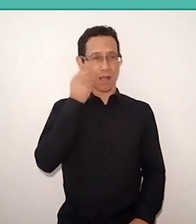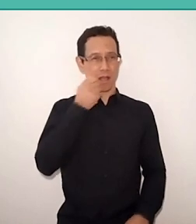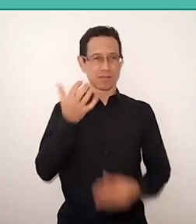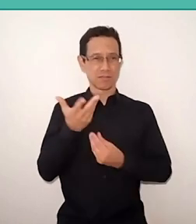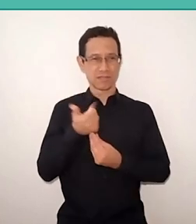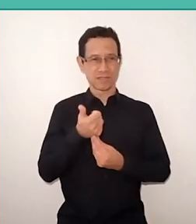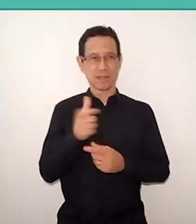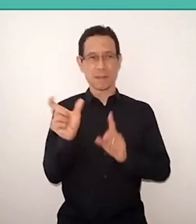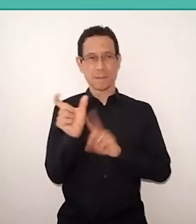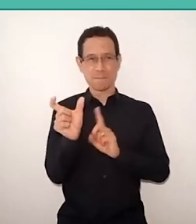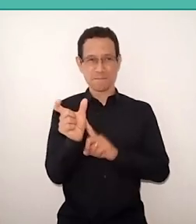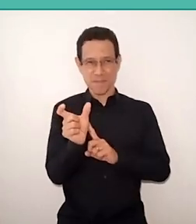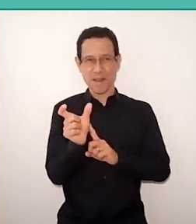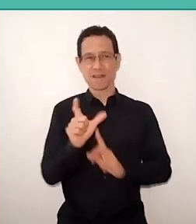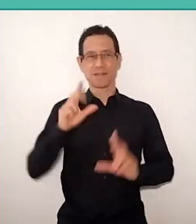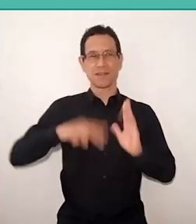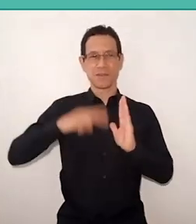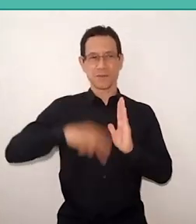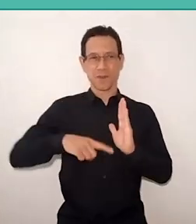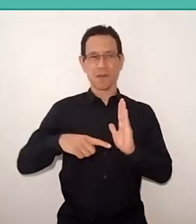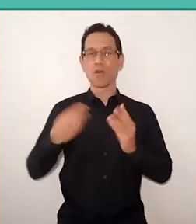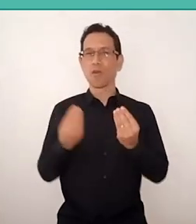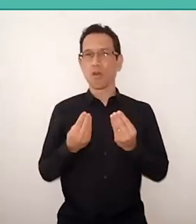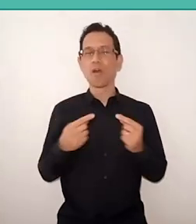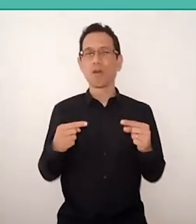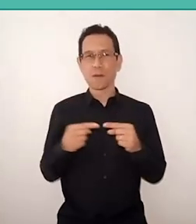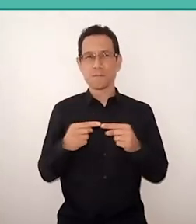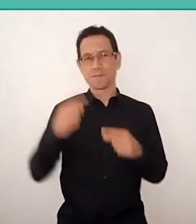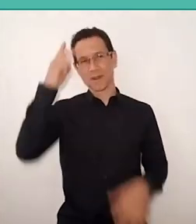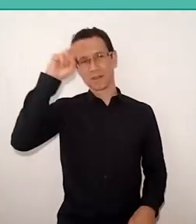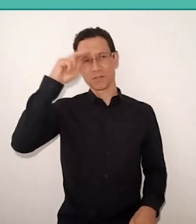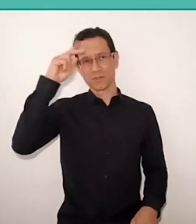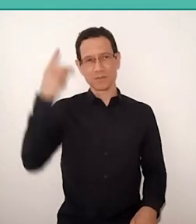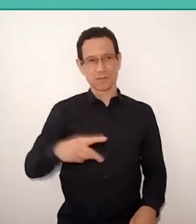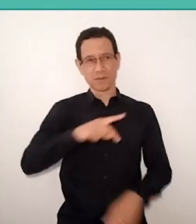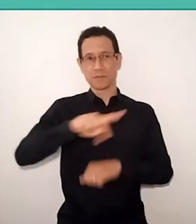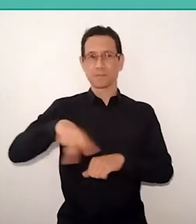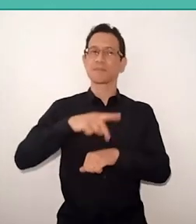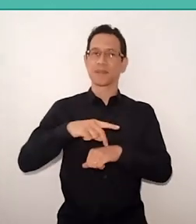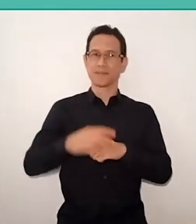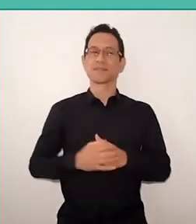has a place in our country’s history, in the city's history,